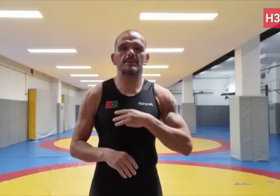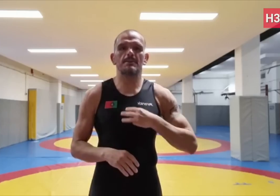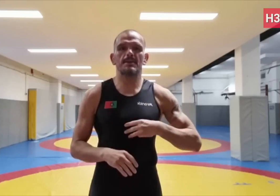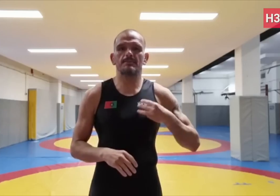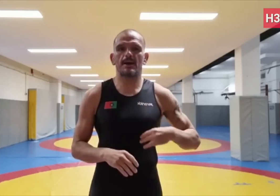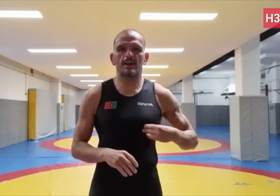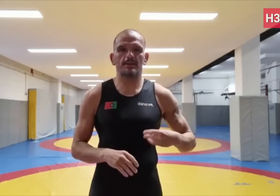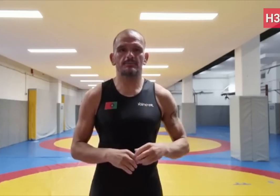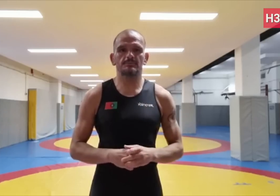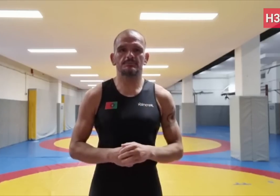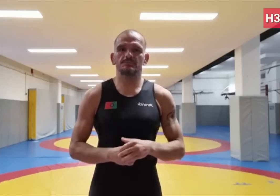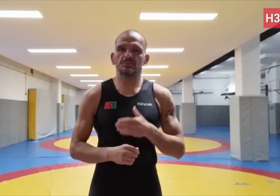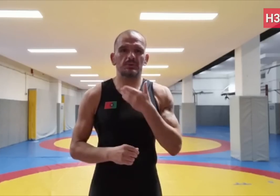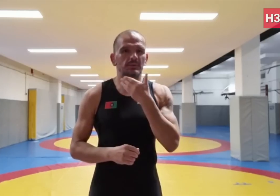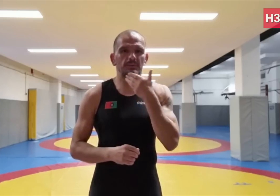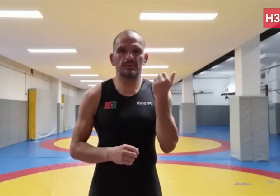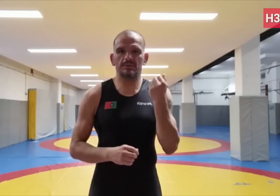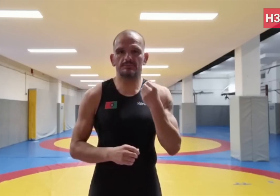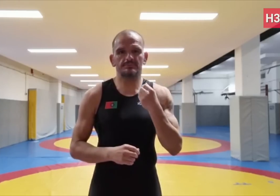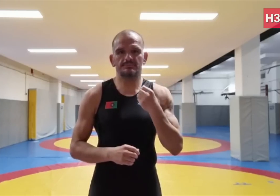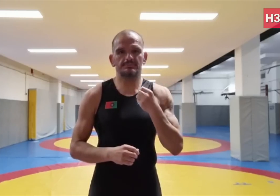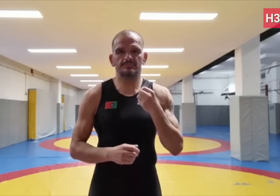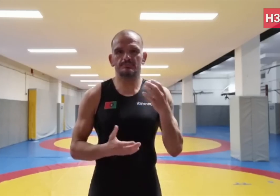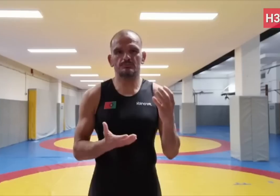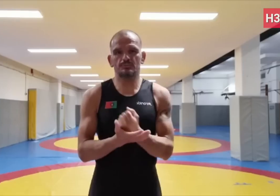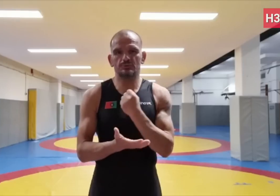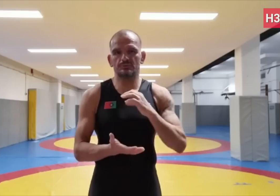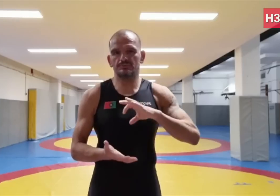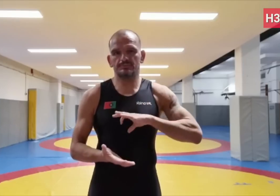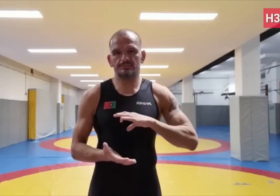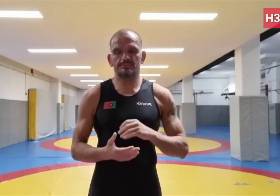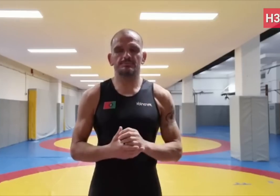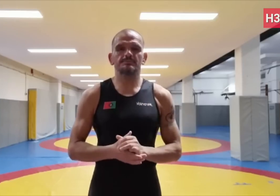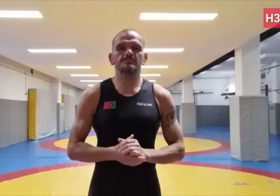in Copenhagen, Denmark in 1997.